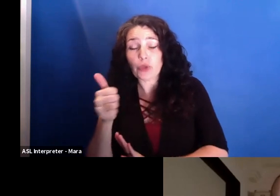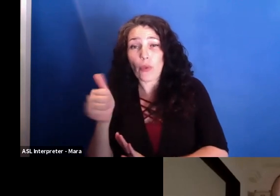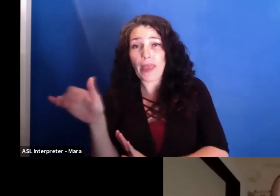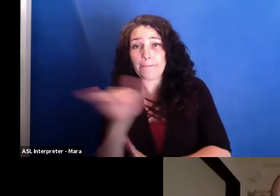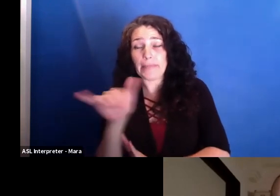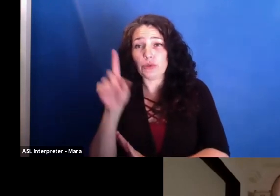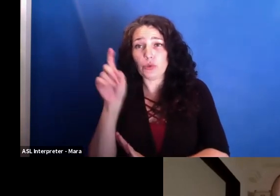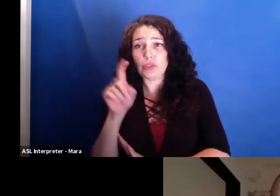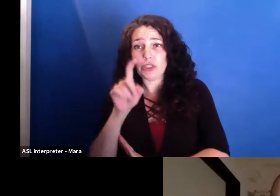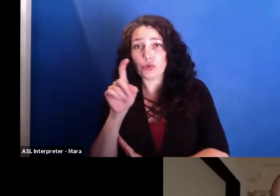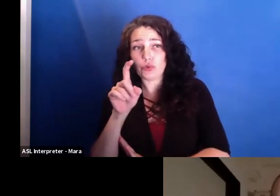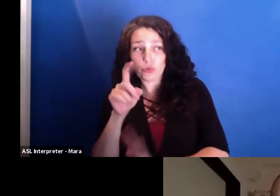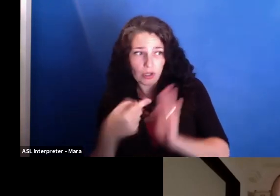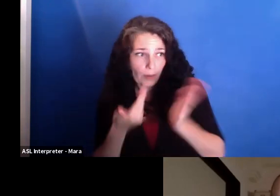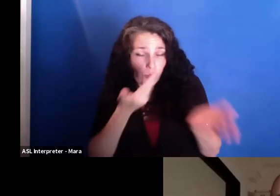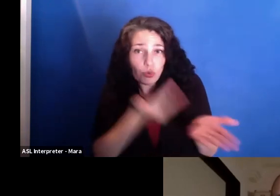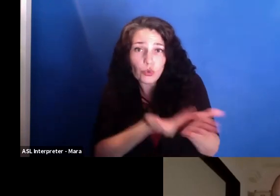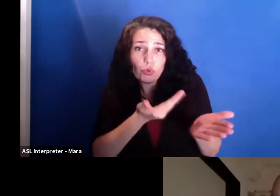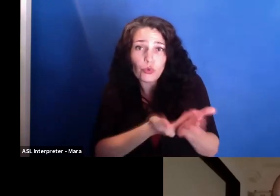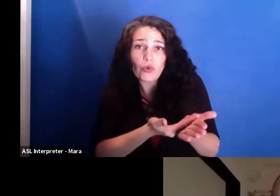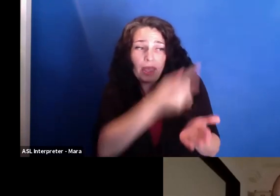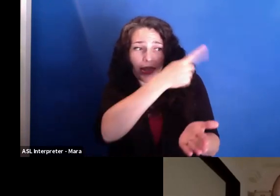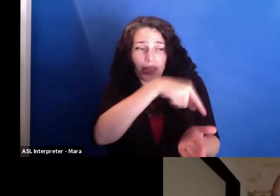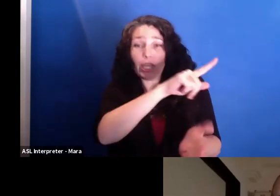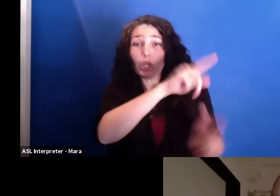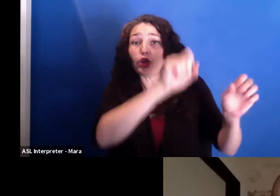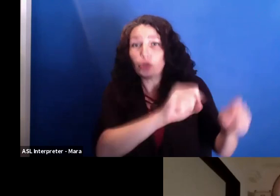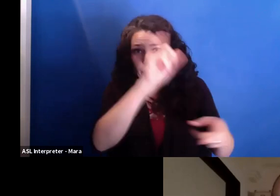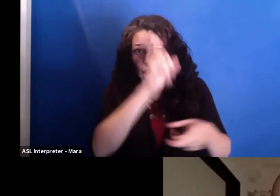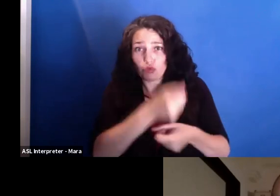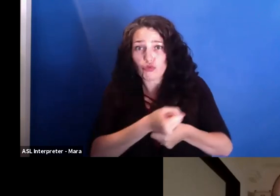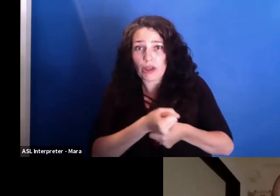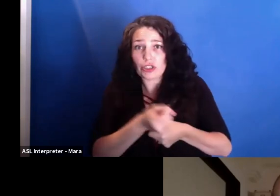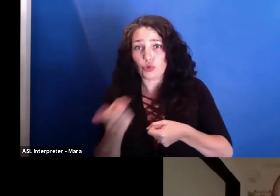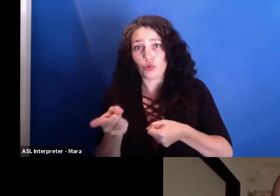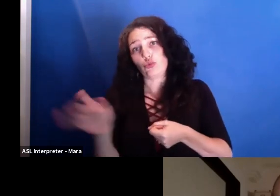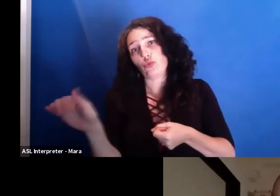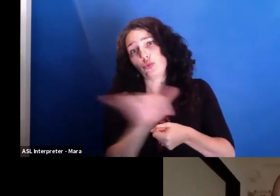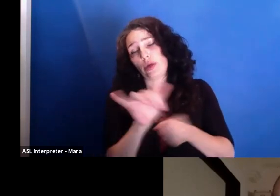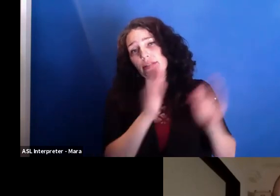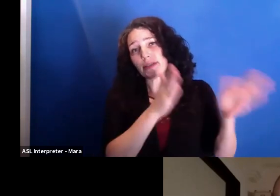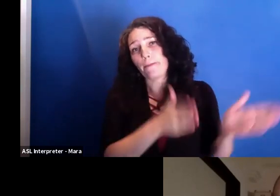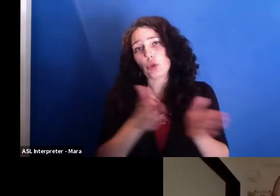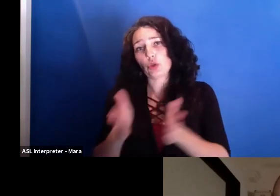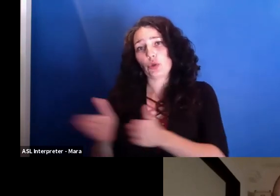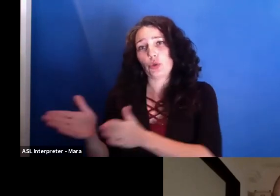able to trust you as a person. I'm curious about that process of, did it mean showing him your other films?